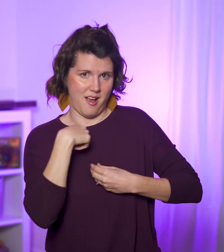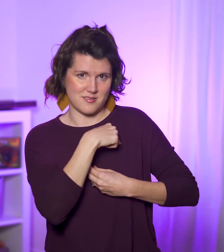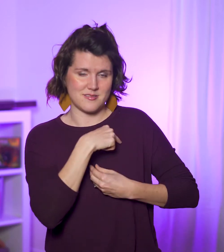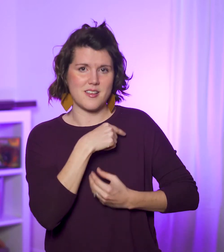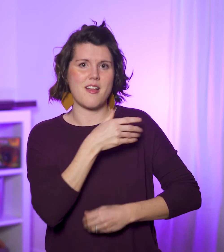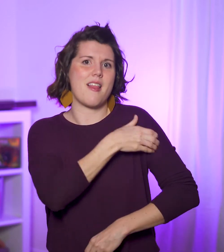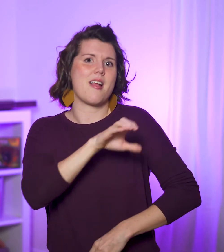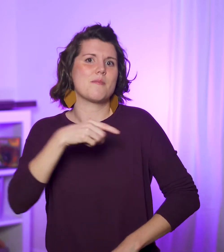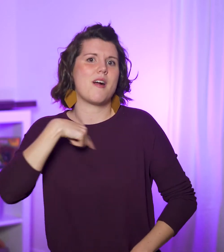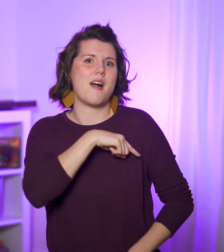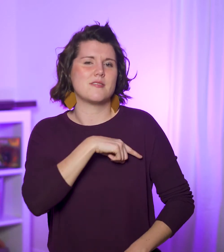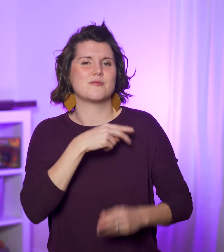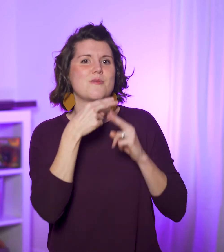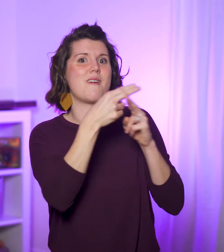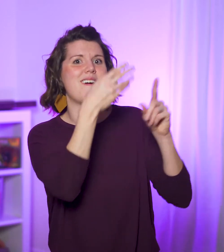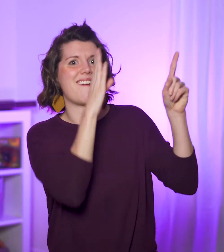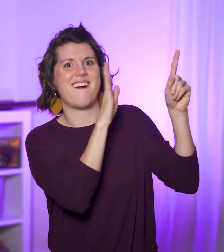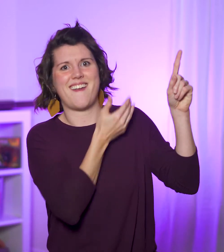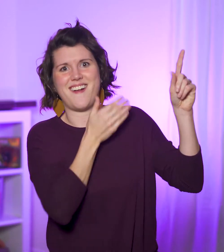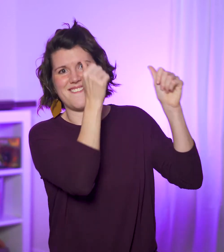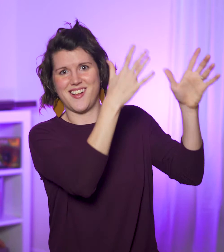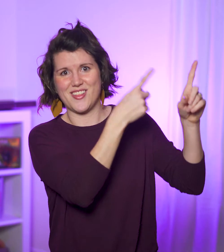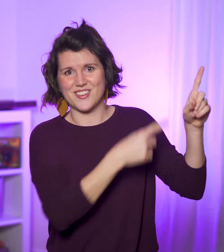is what enables us to call God our Father;